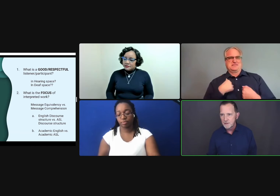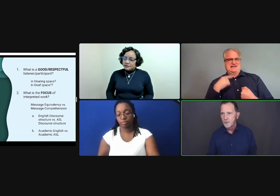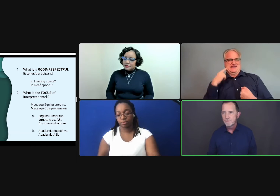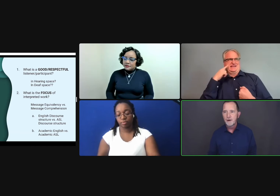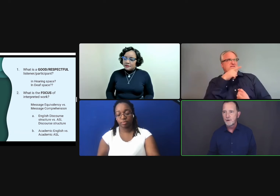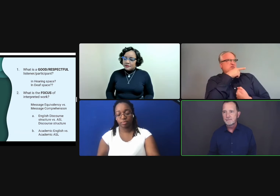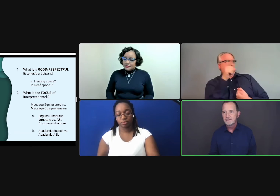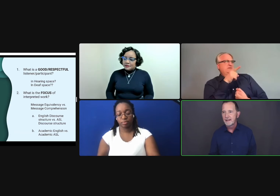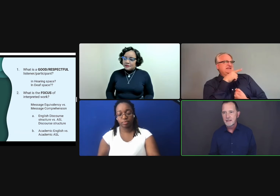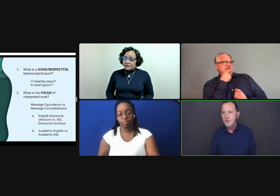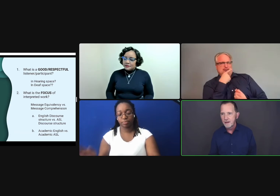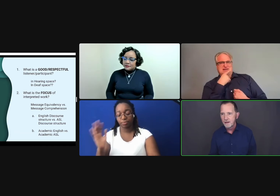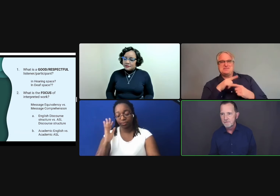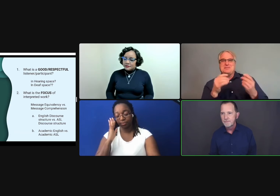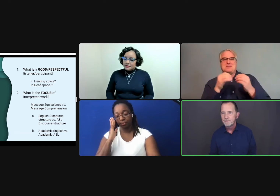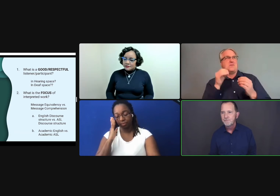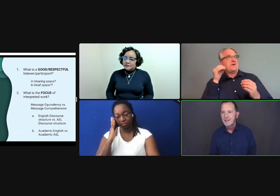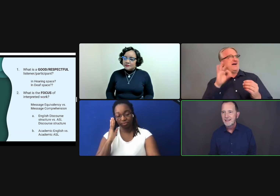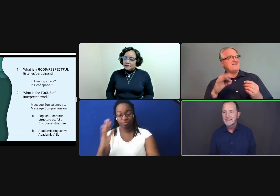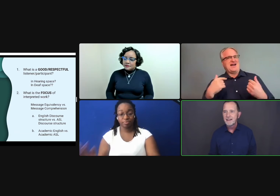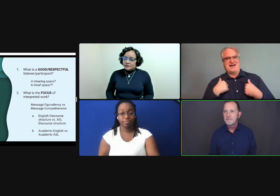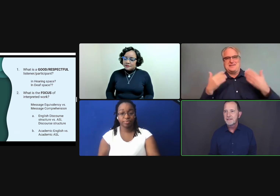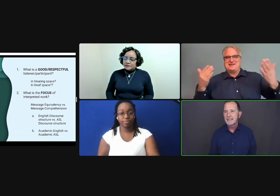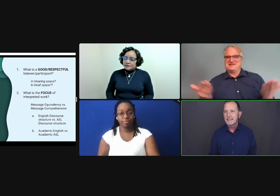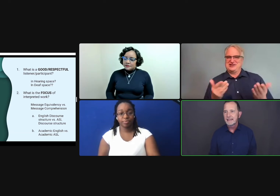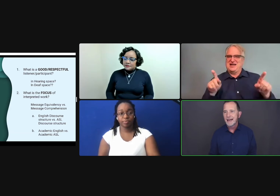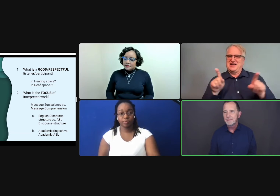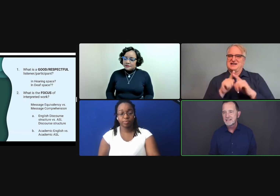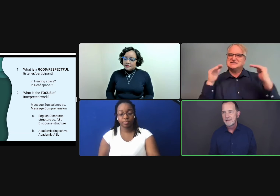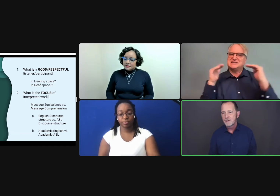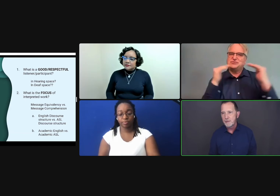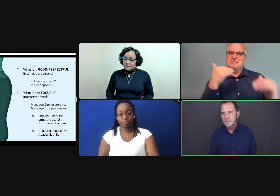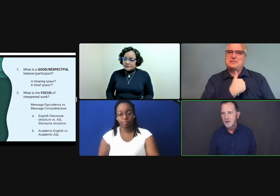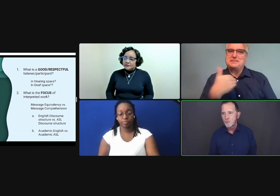or whatever other events I'm part of. Instead of feeling like I'm just there to be present